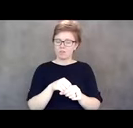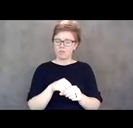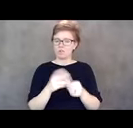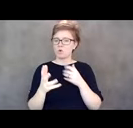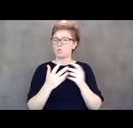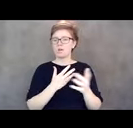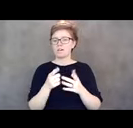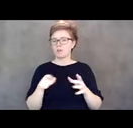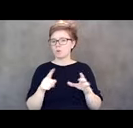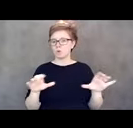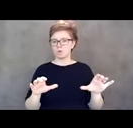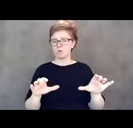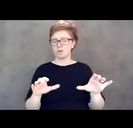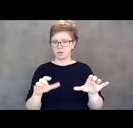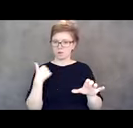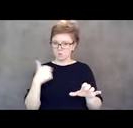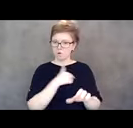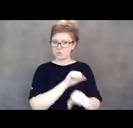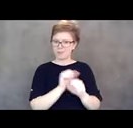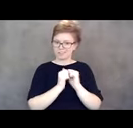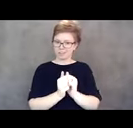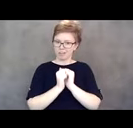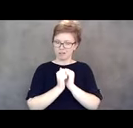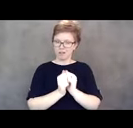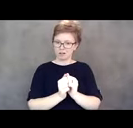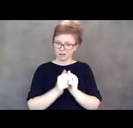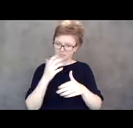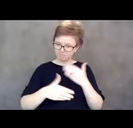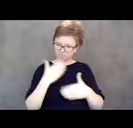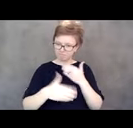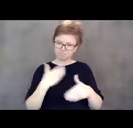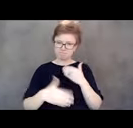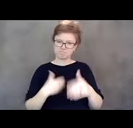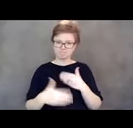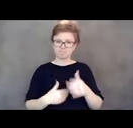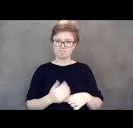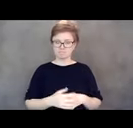We have all worked together to fight forward. We've all done our little part